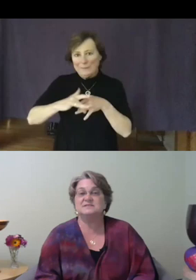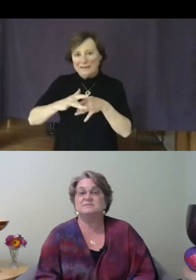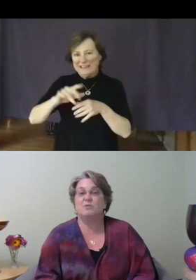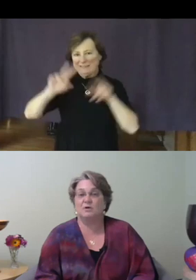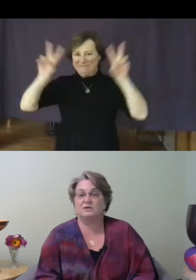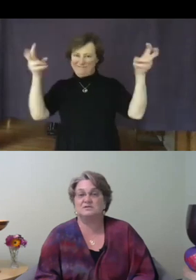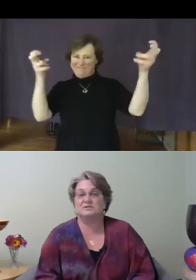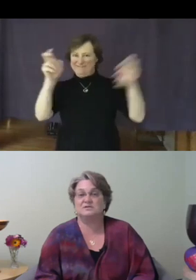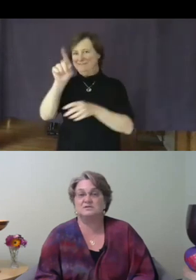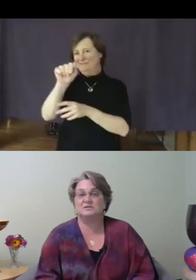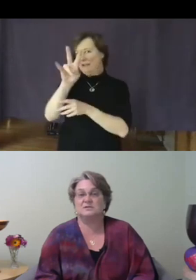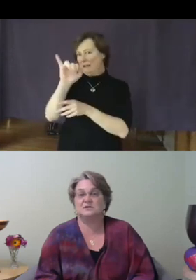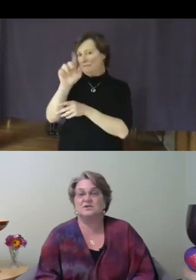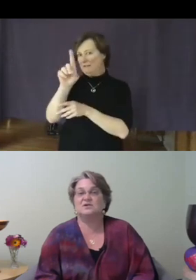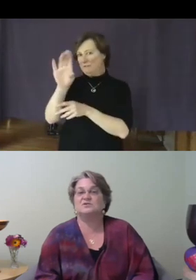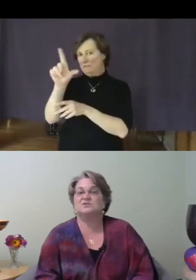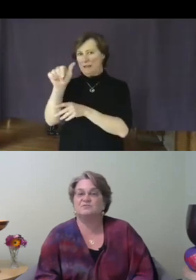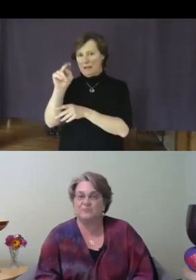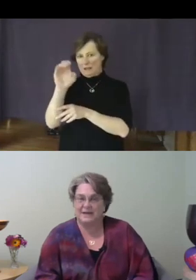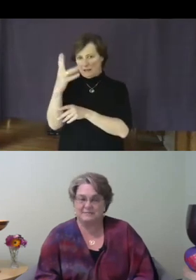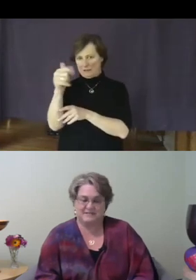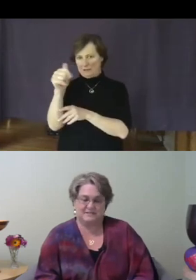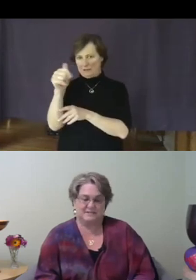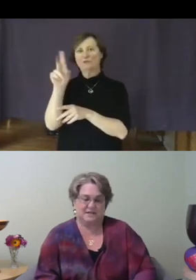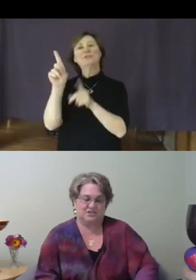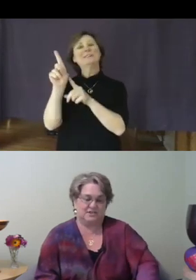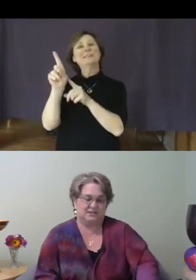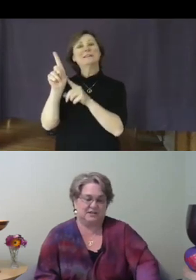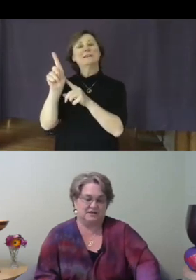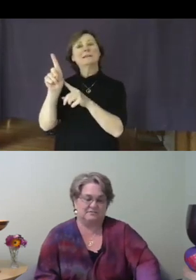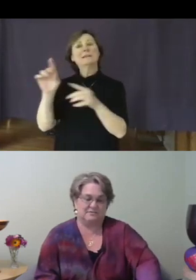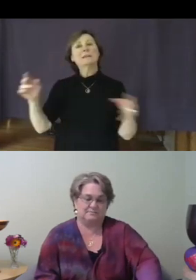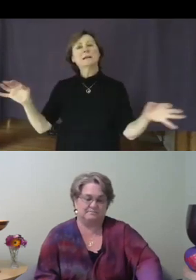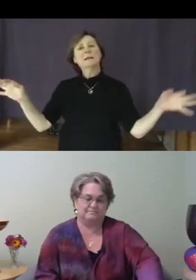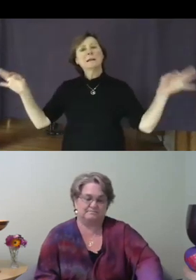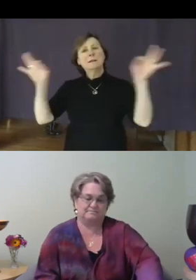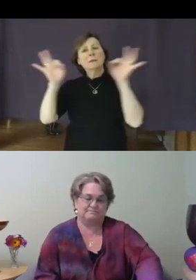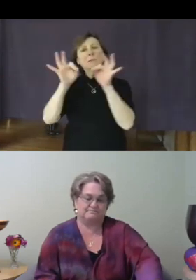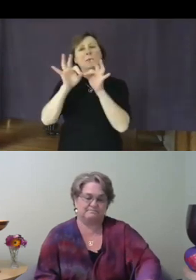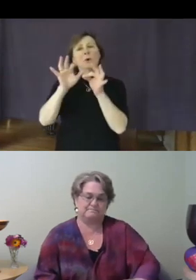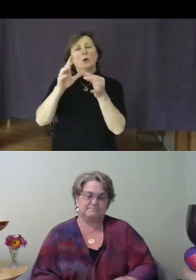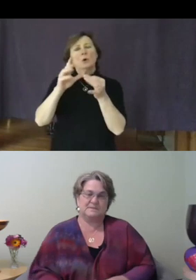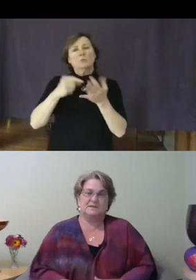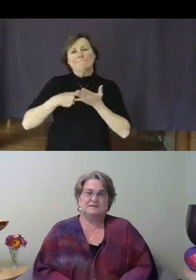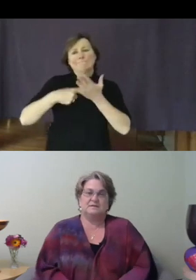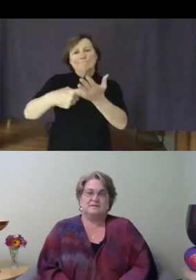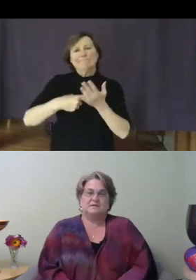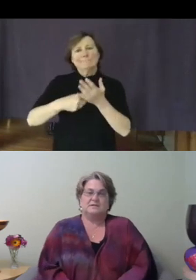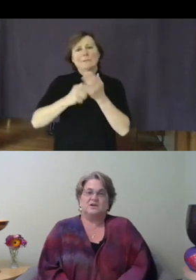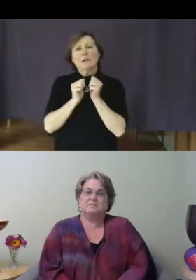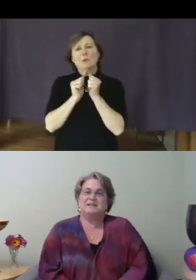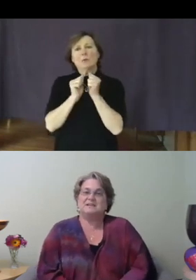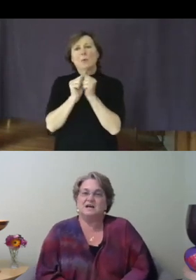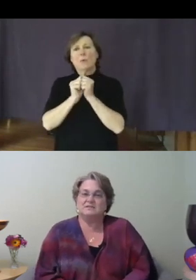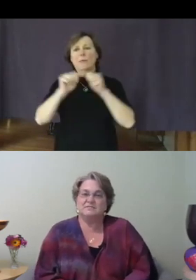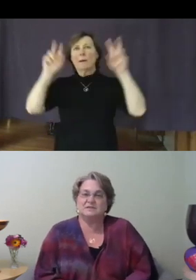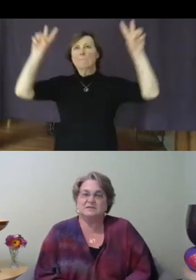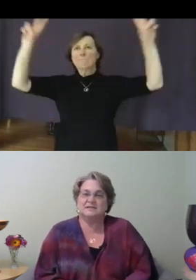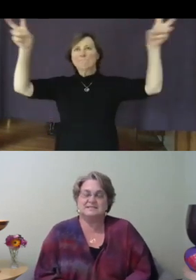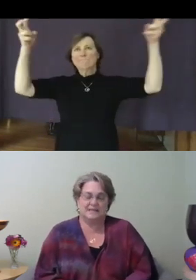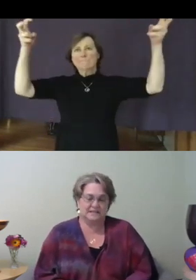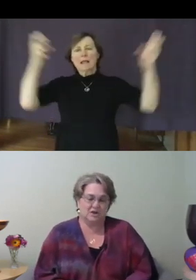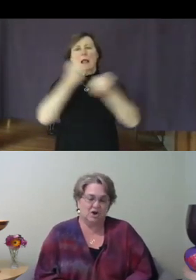important to frame this discussion in love. "There can be love in telling hard